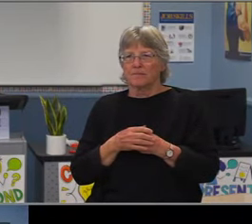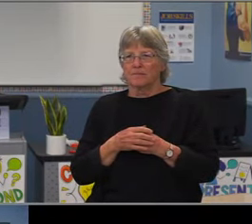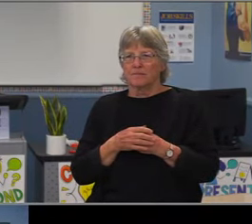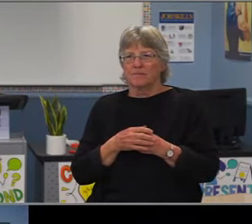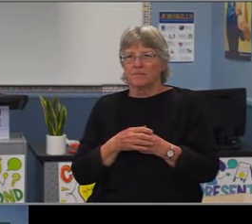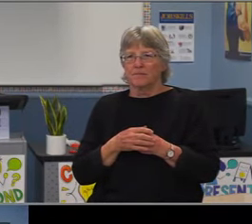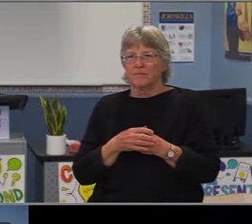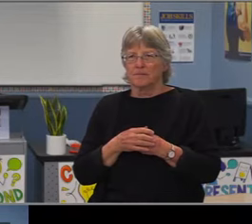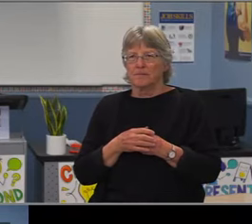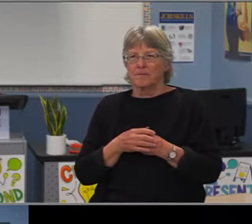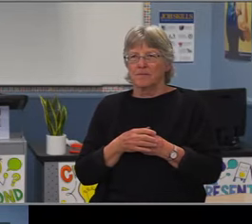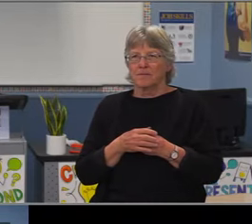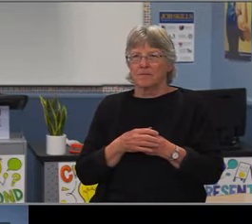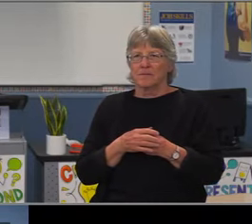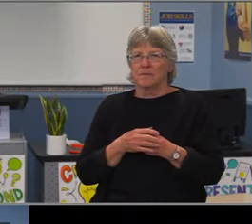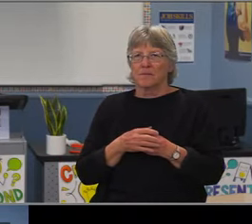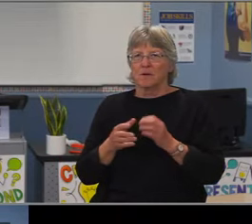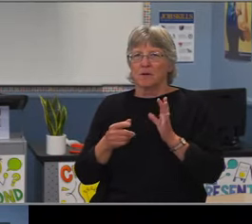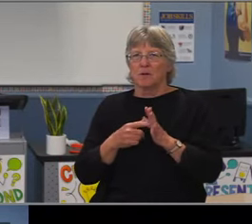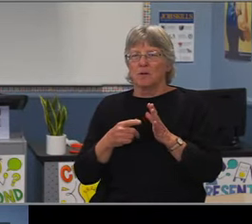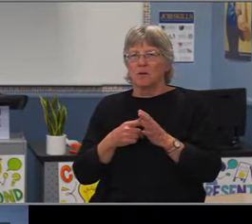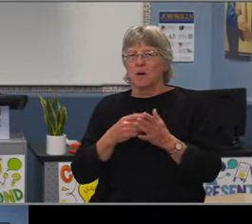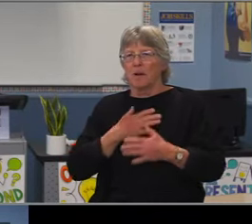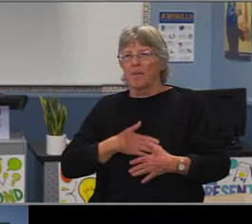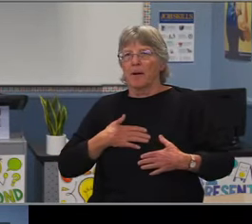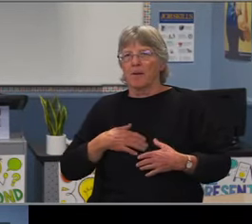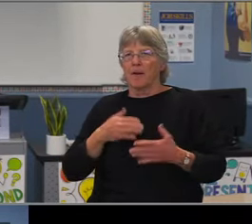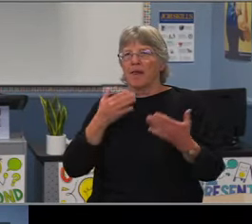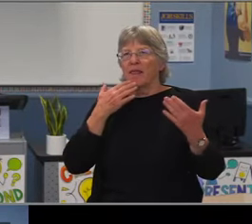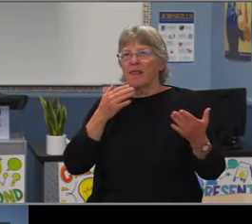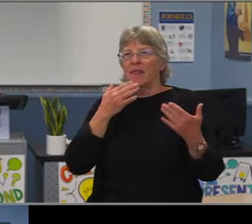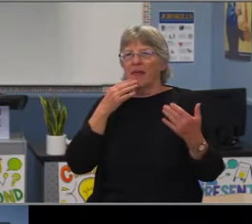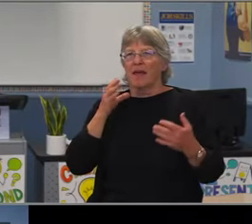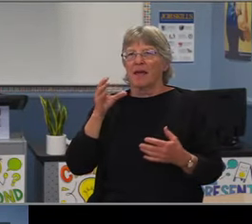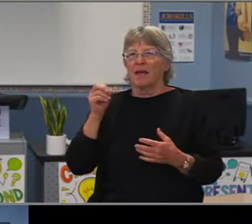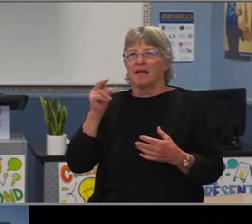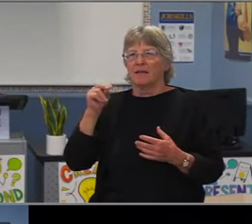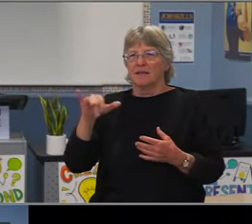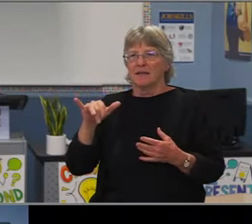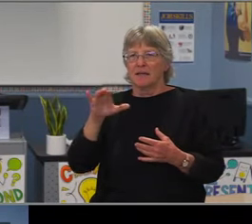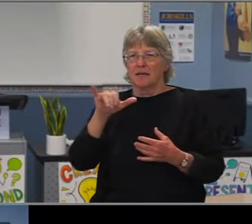What we've seen advanced since that point is the math collaborative at Cabrillo